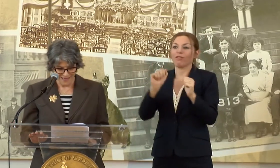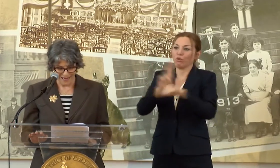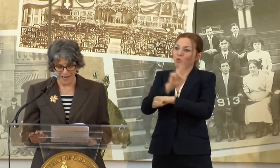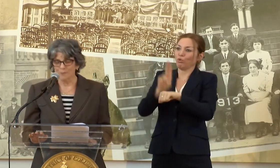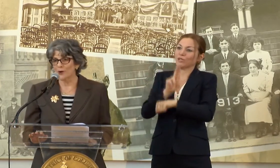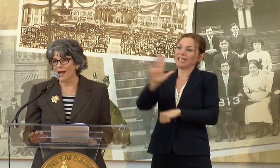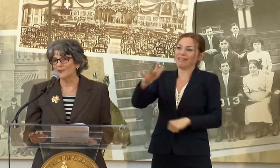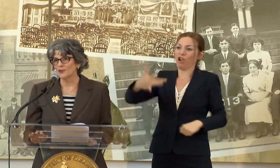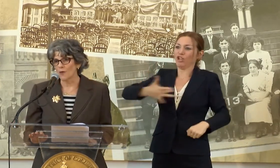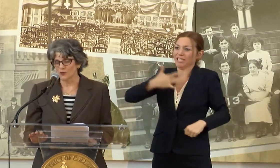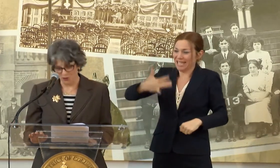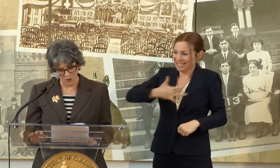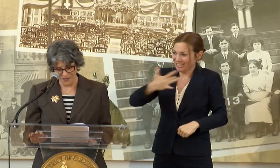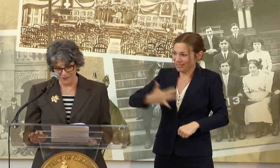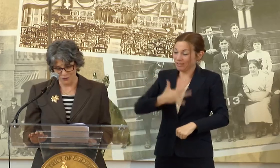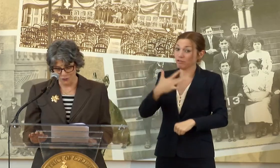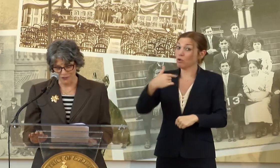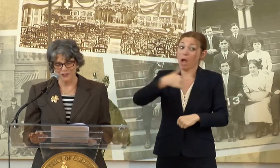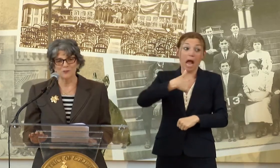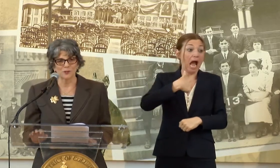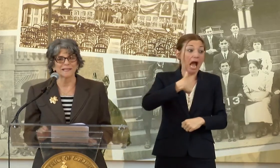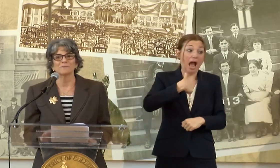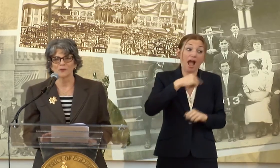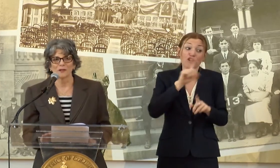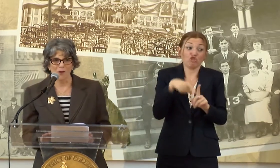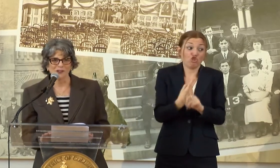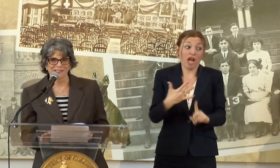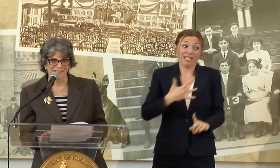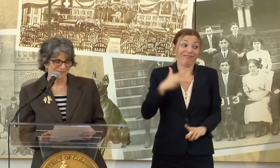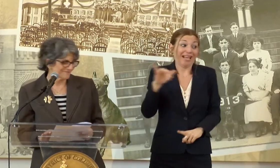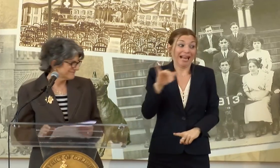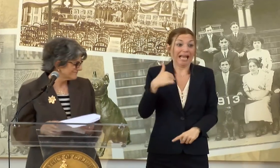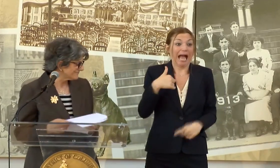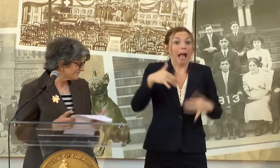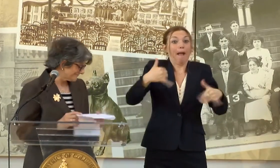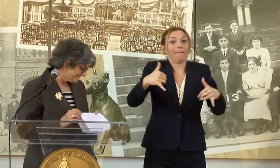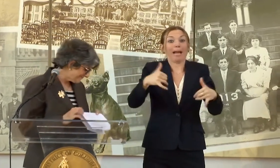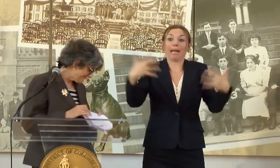AND I AM PROUD AND OVERJOYED TRULY TO PRESENT MARINA MARTINS.